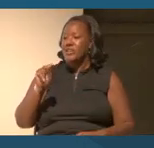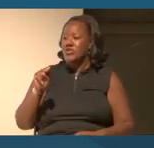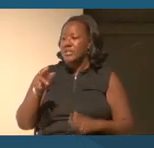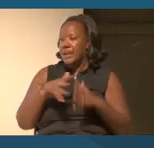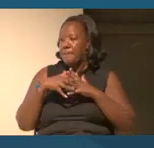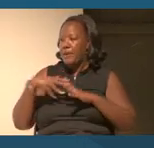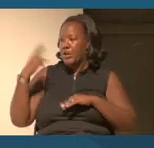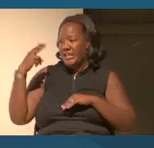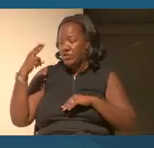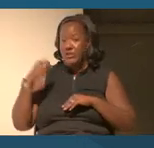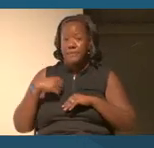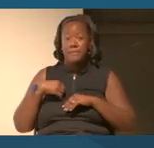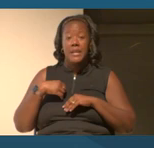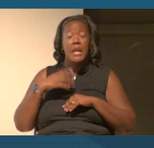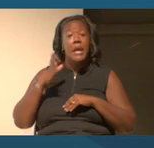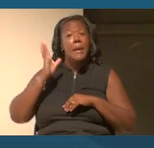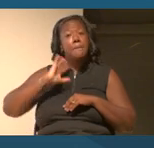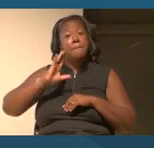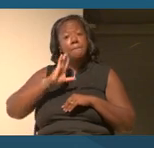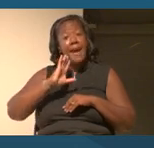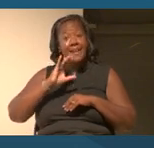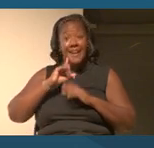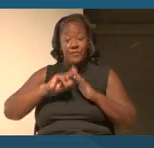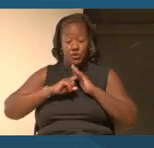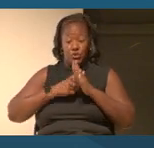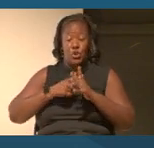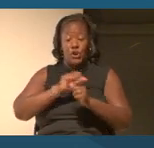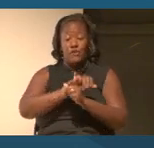ago, right at the beginning of the pandemic, even before the World Health Organization